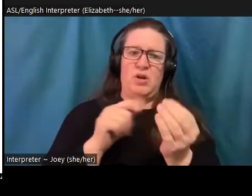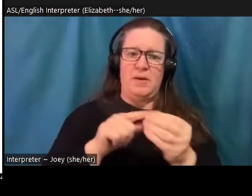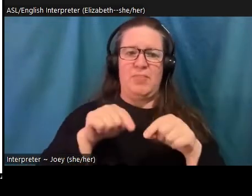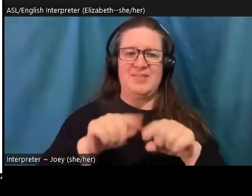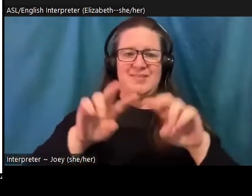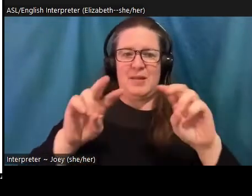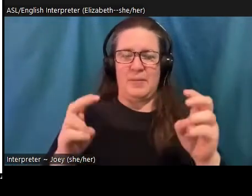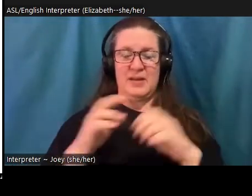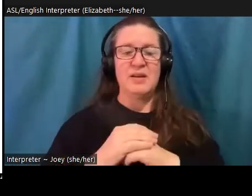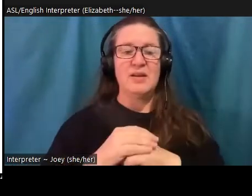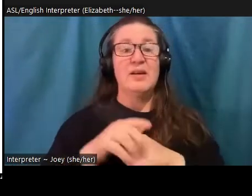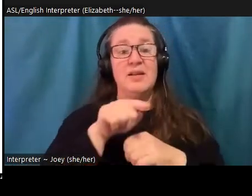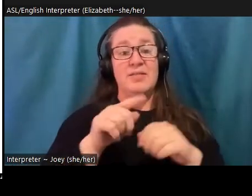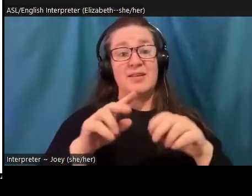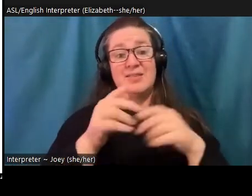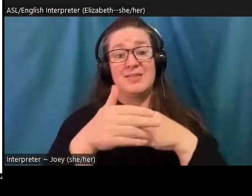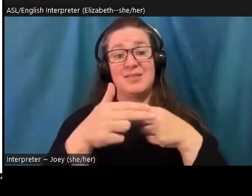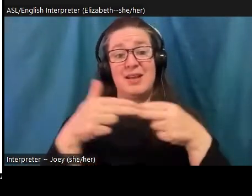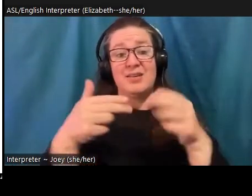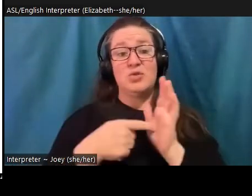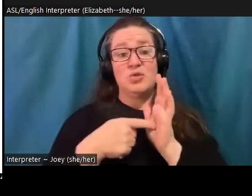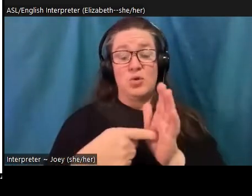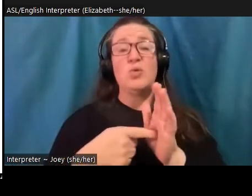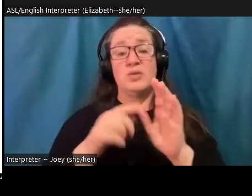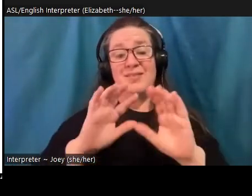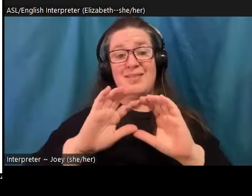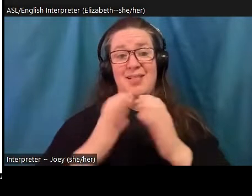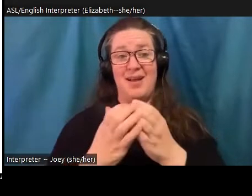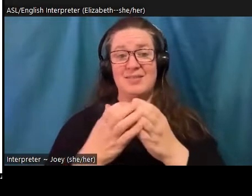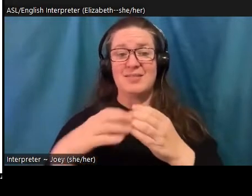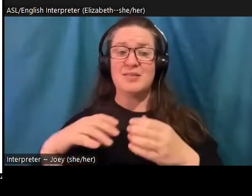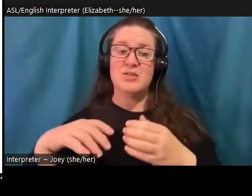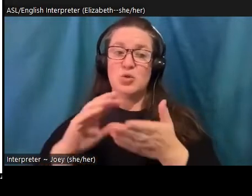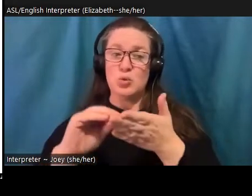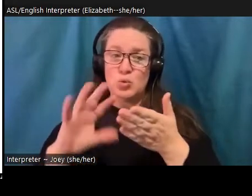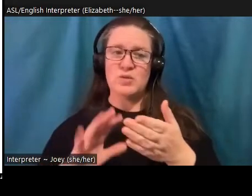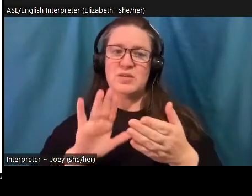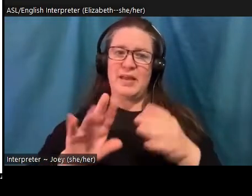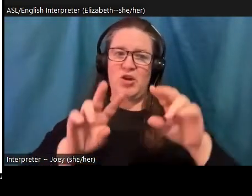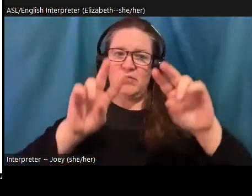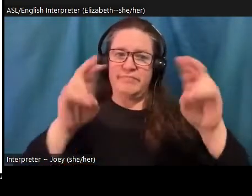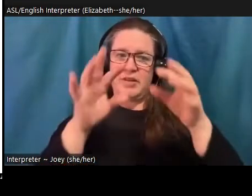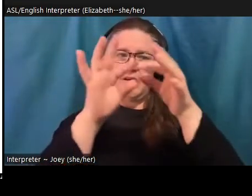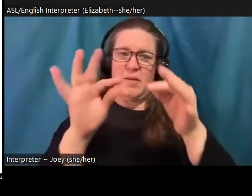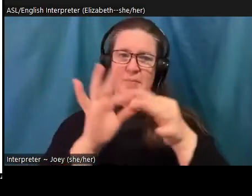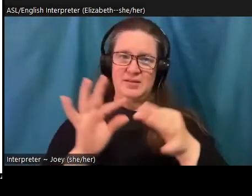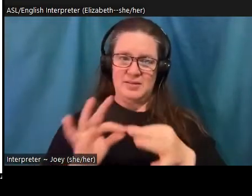classes at the University of Washington when I asked students how they felt about the future. And you can see here I feel